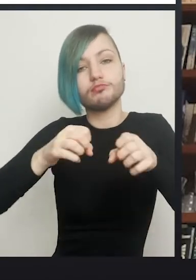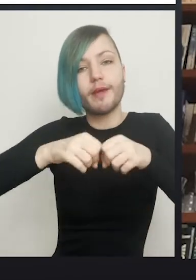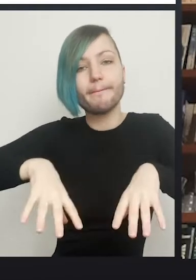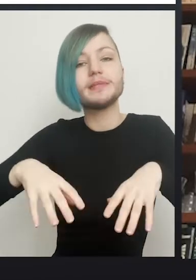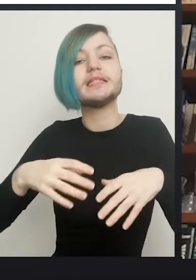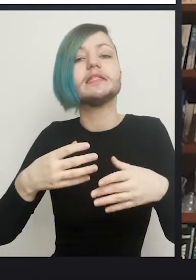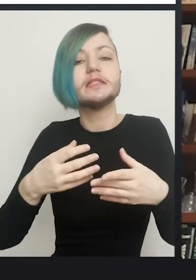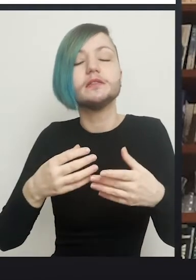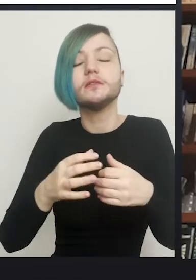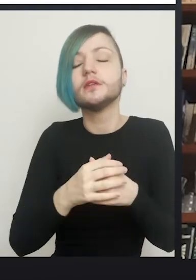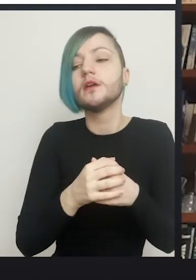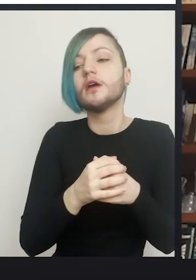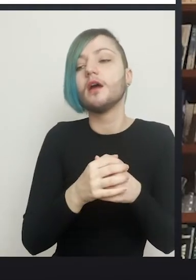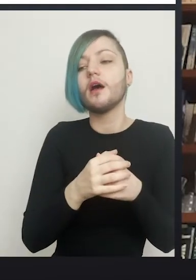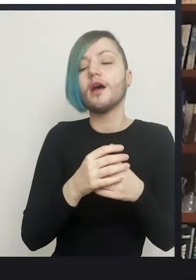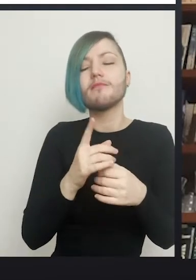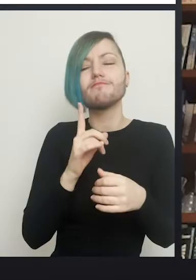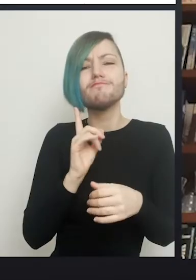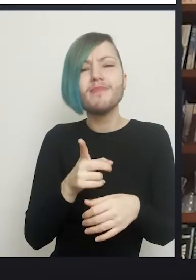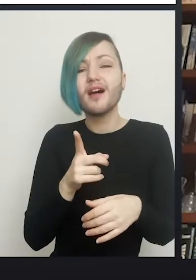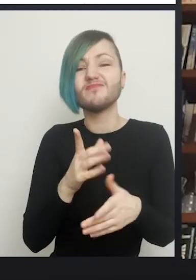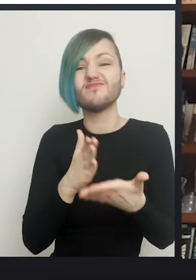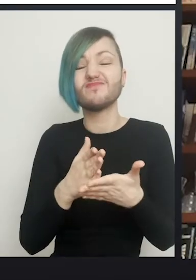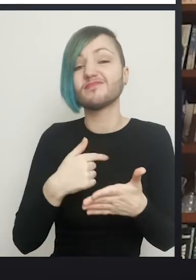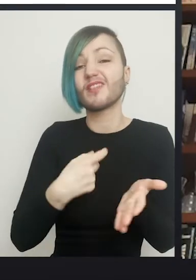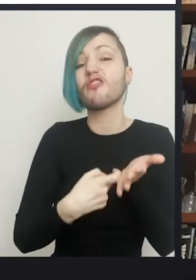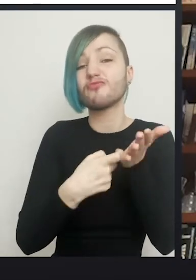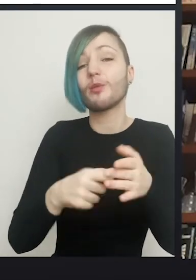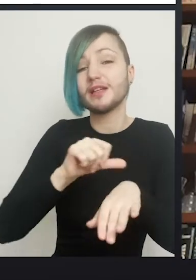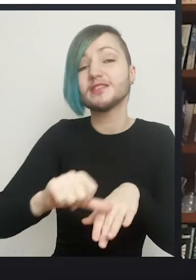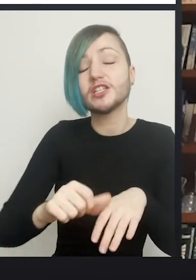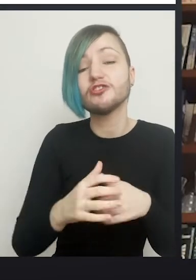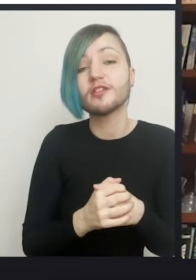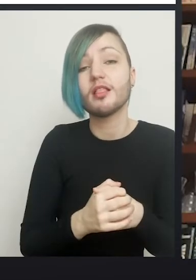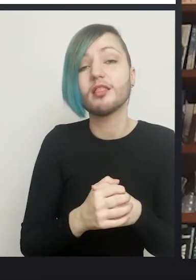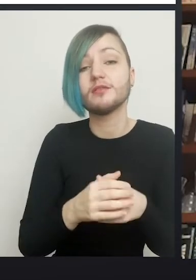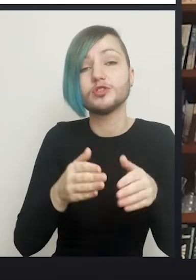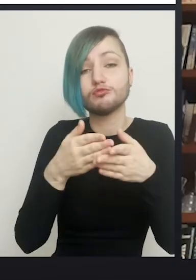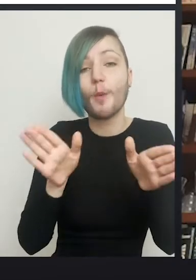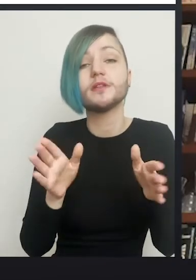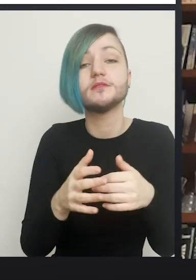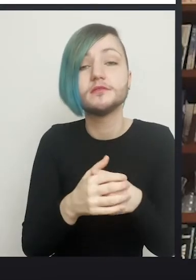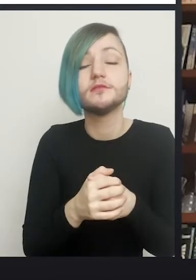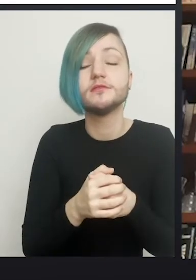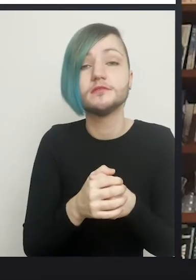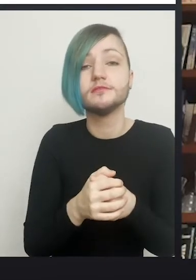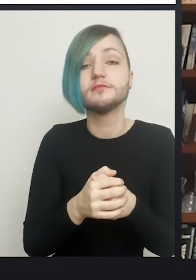I tend actually to recommend a surgical operation to open the urethra up on a permanent basis,